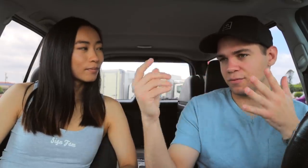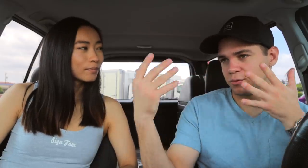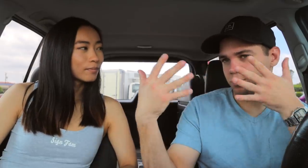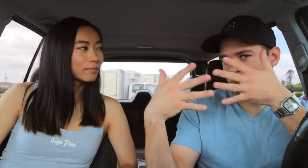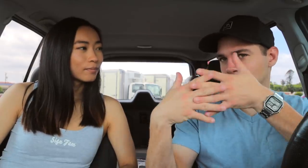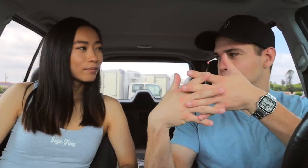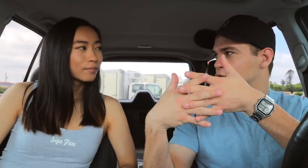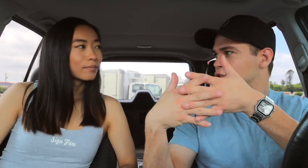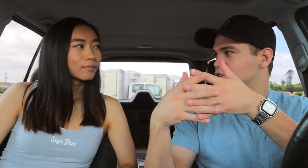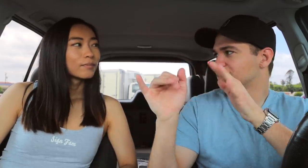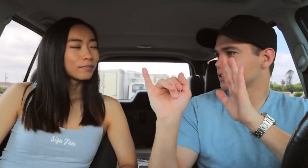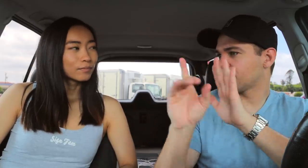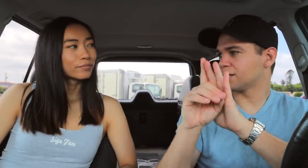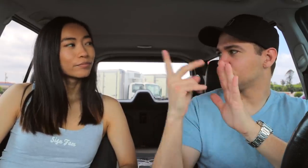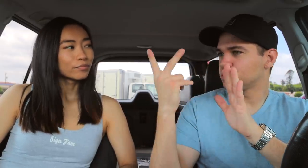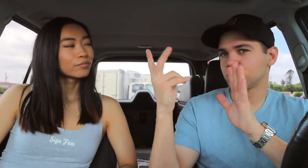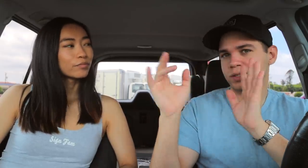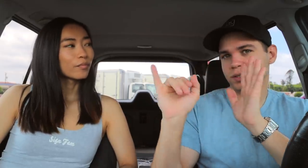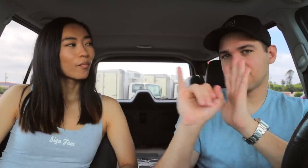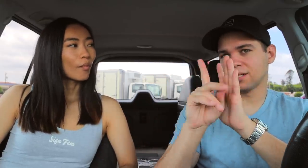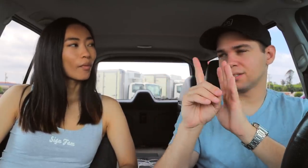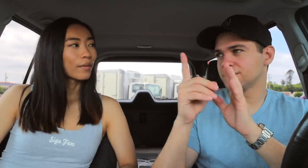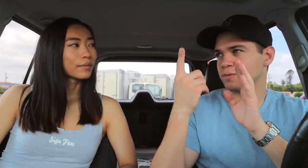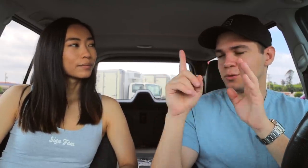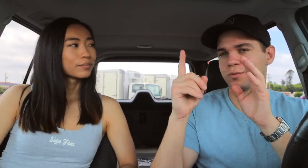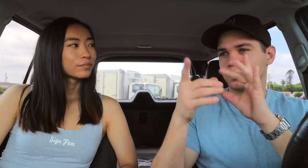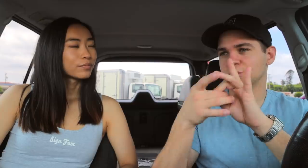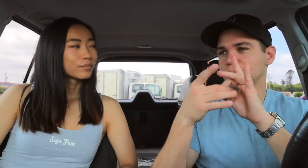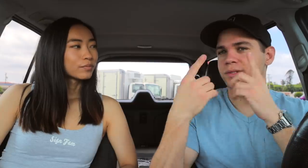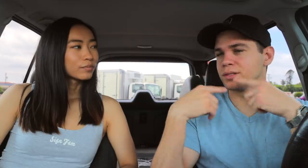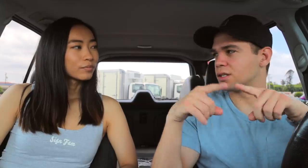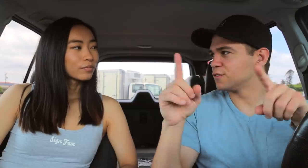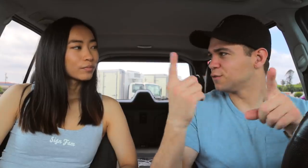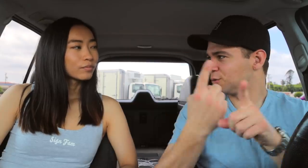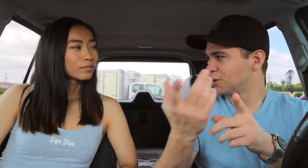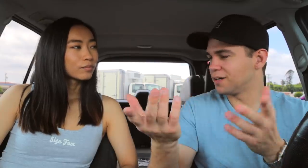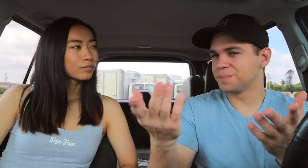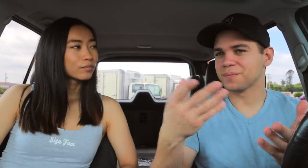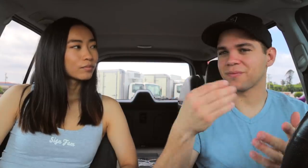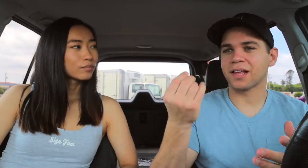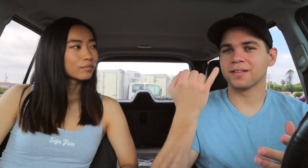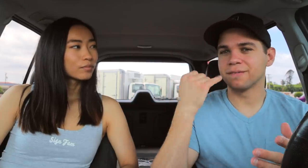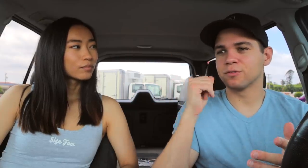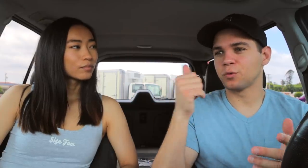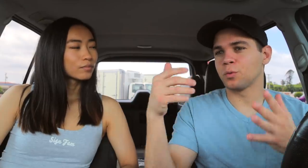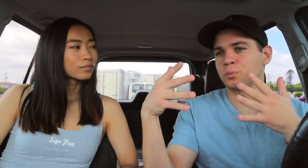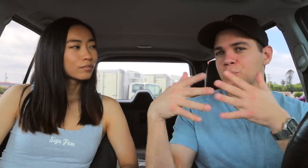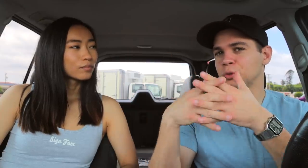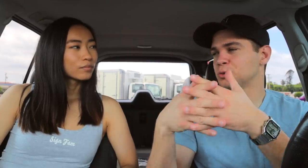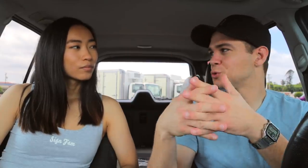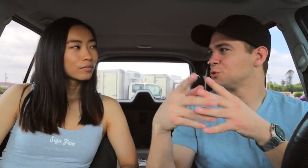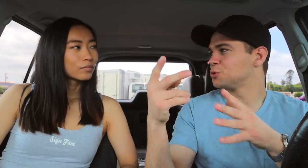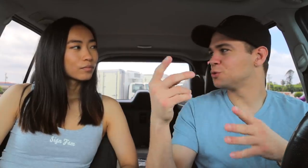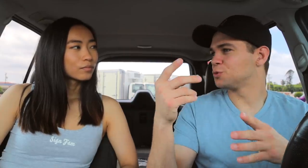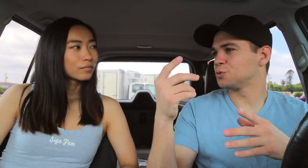You have to merge those two identities for a relationship to be successful, right. And if you don't merge